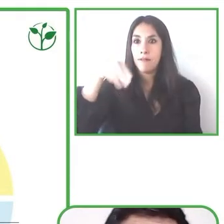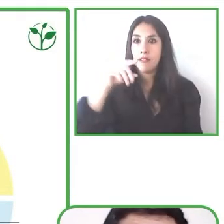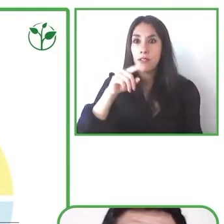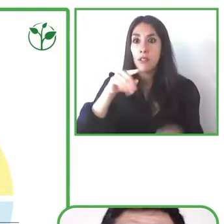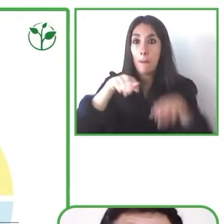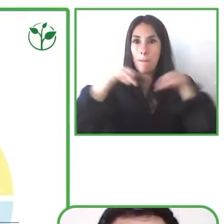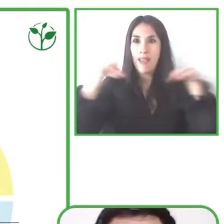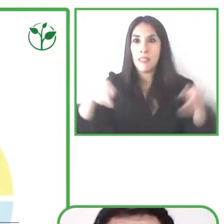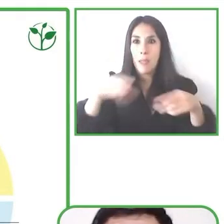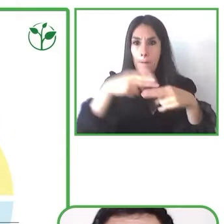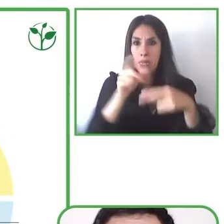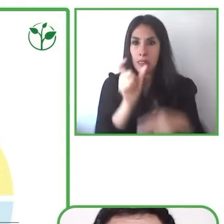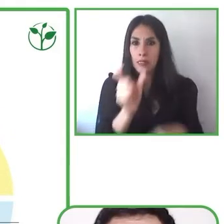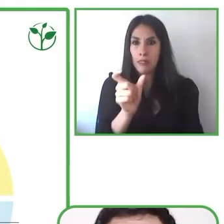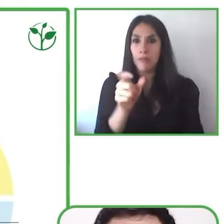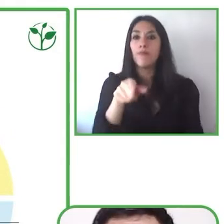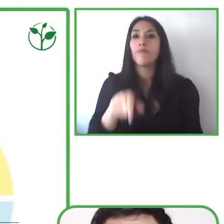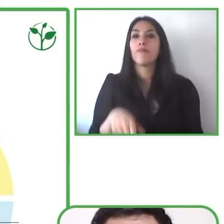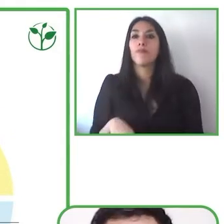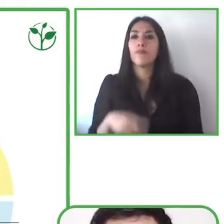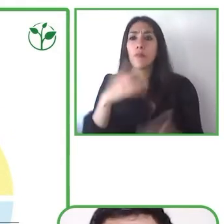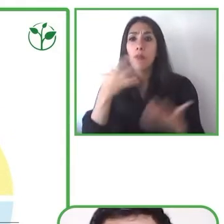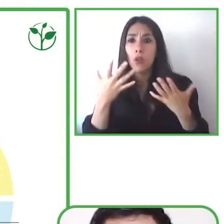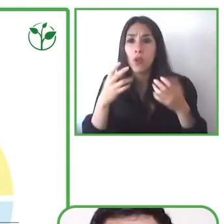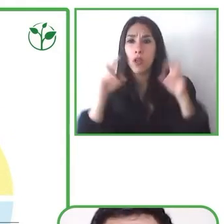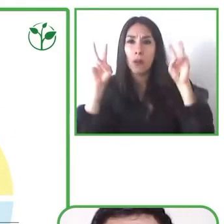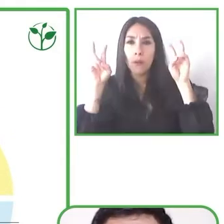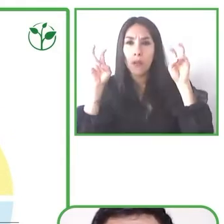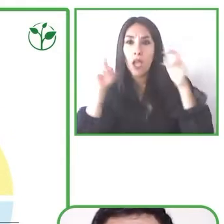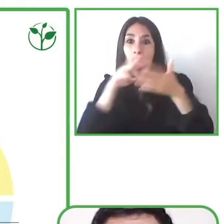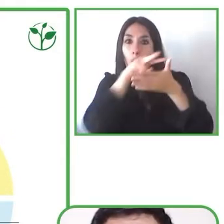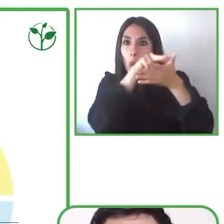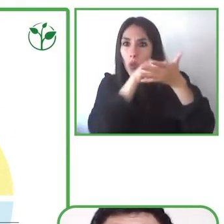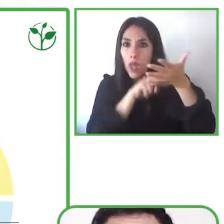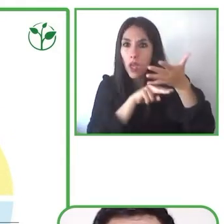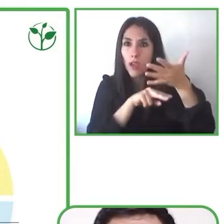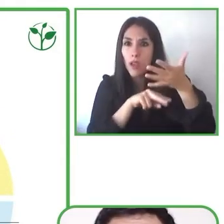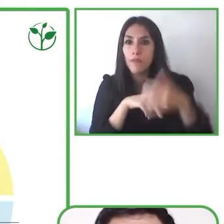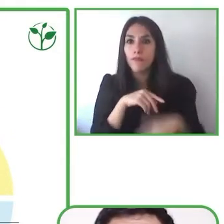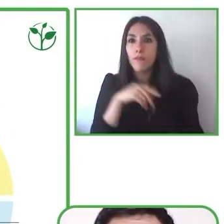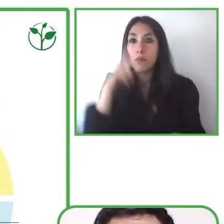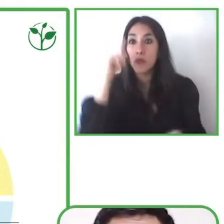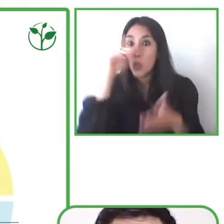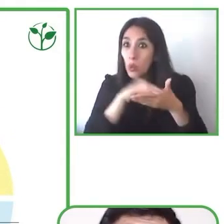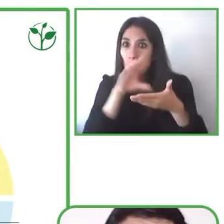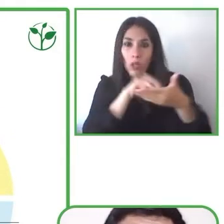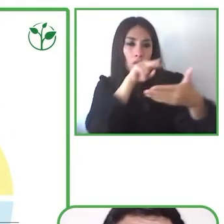model of reading in which we empower these four great groups